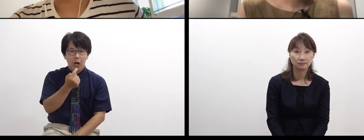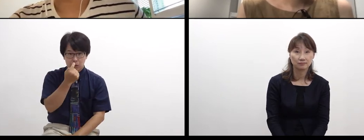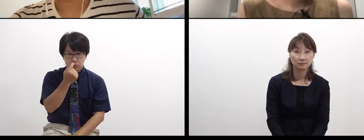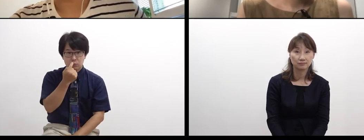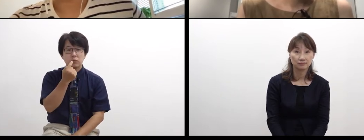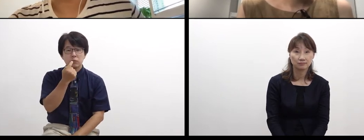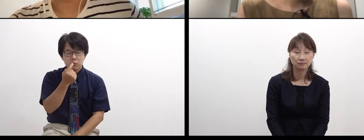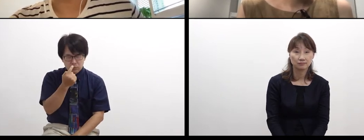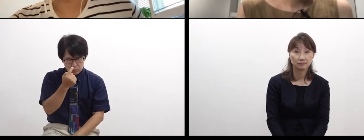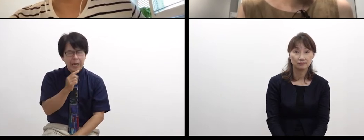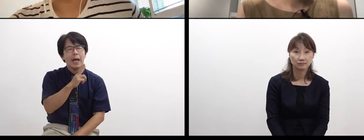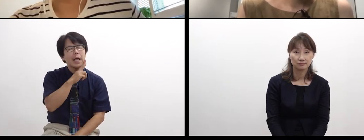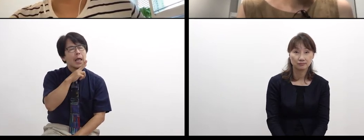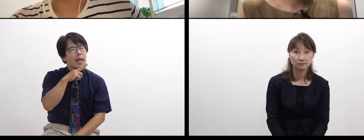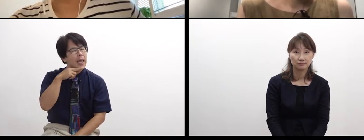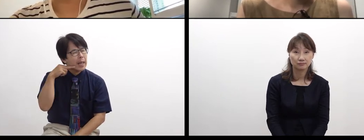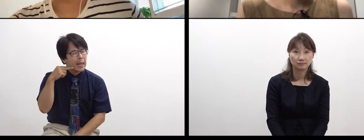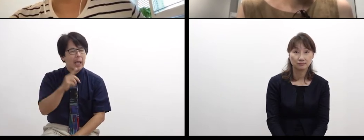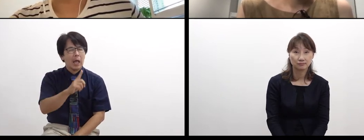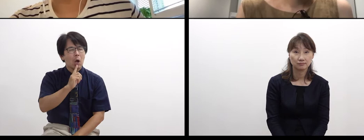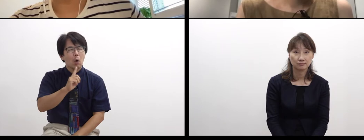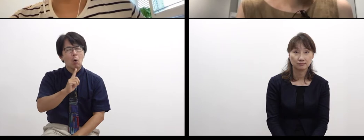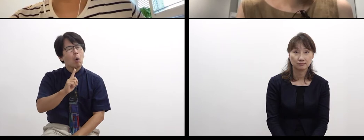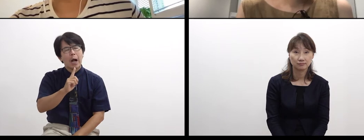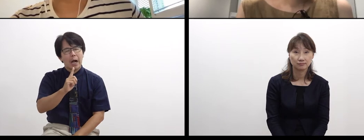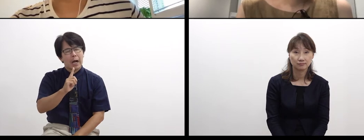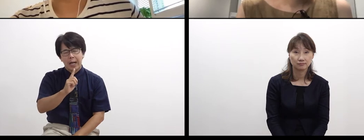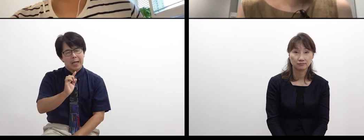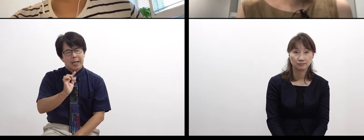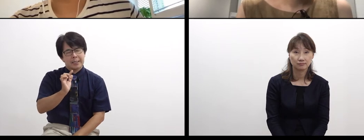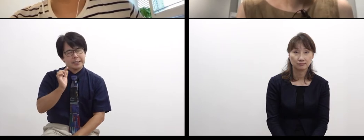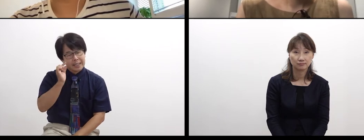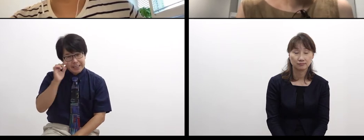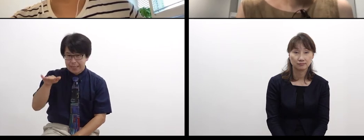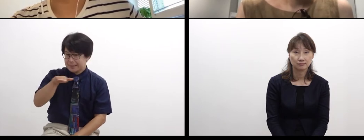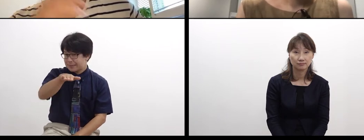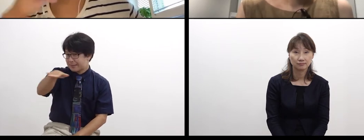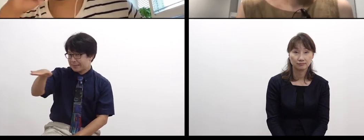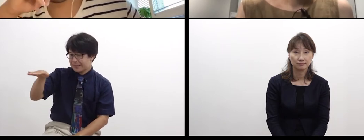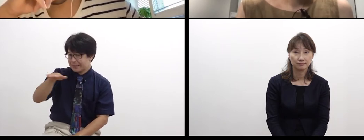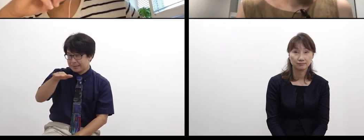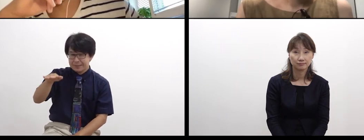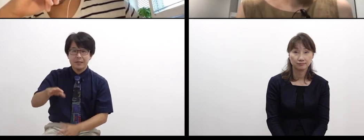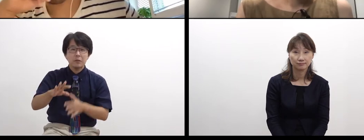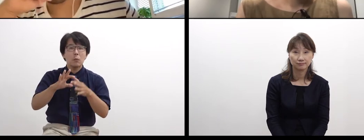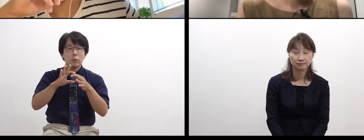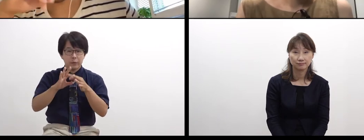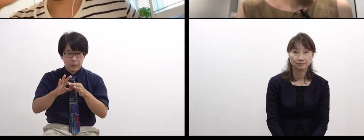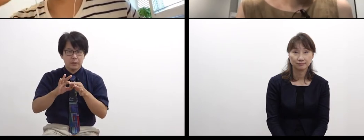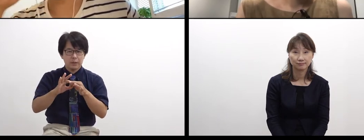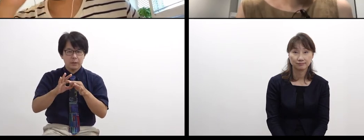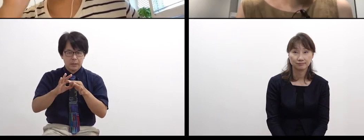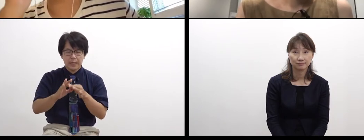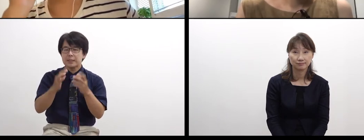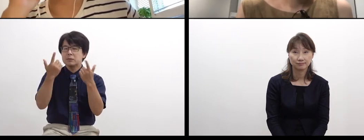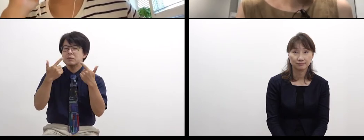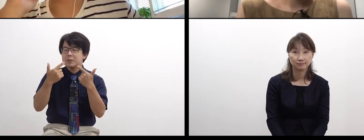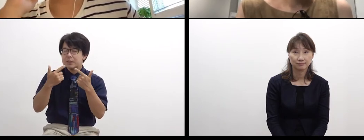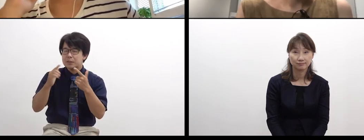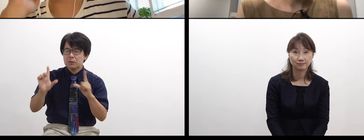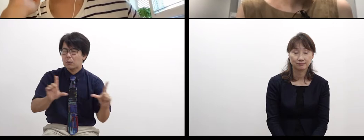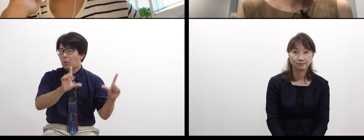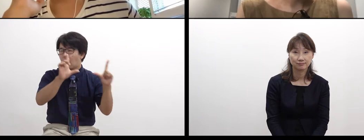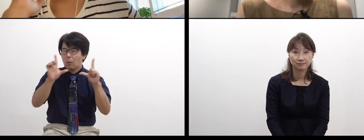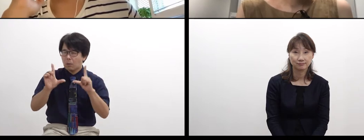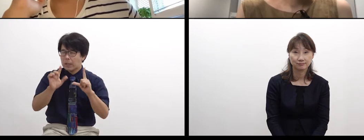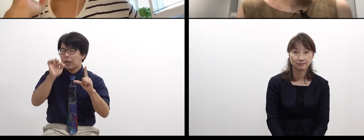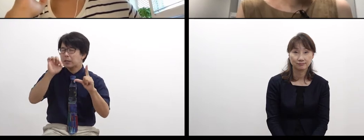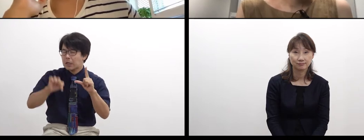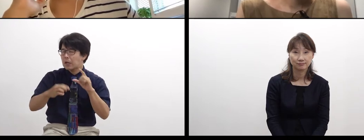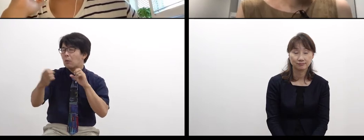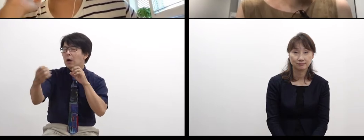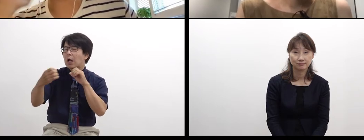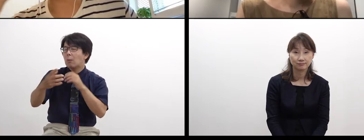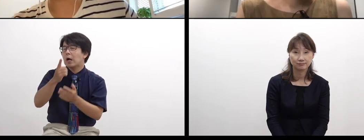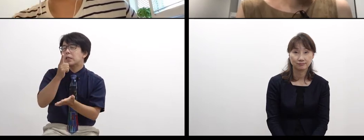As I’m not so good in English, of course, like at the daily conversation level,